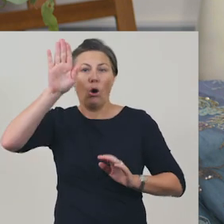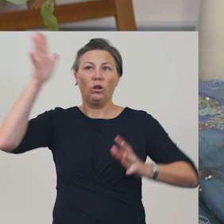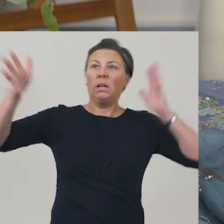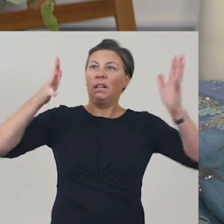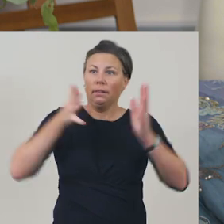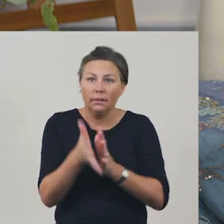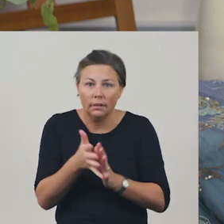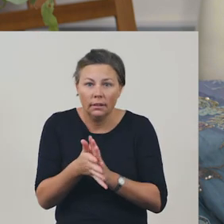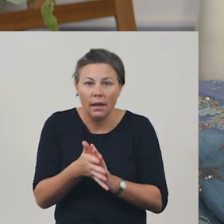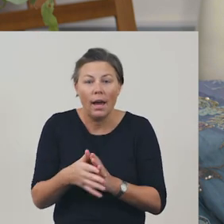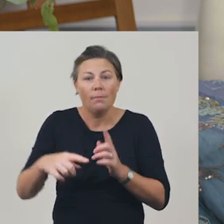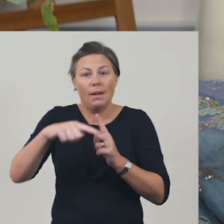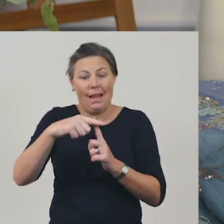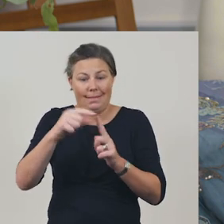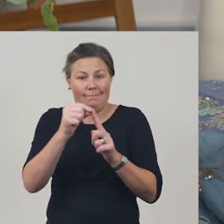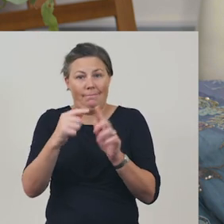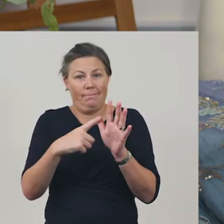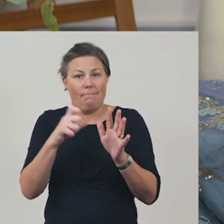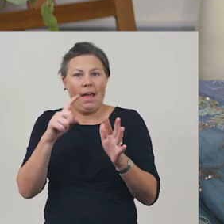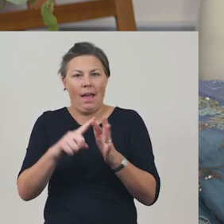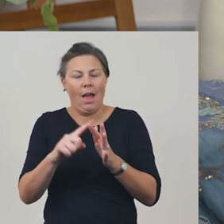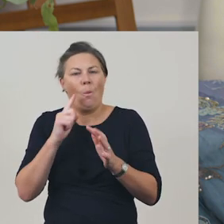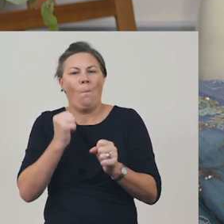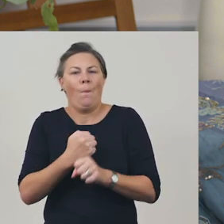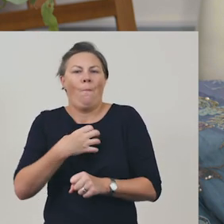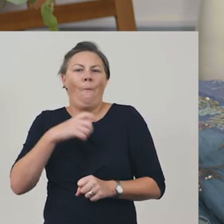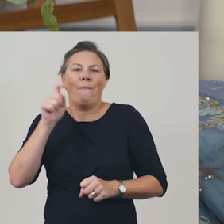and make it much more fun and engaging for the listener.